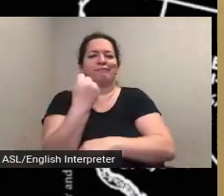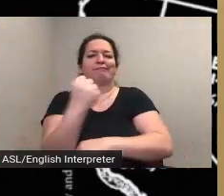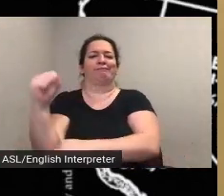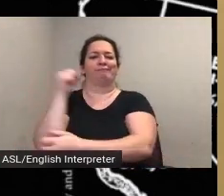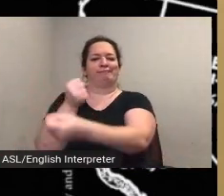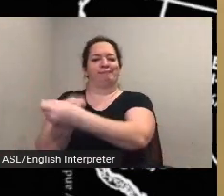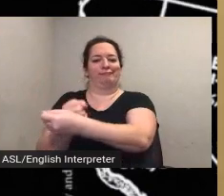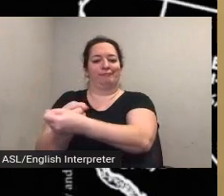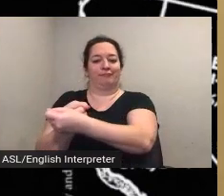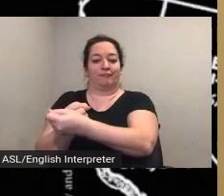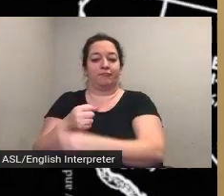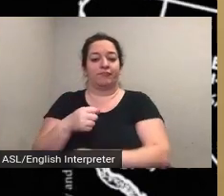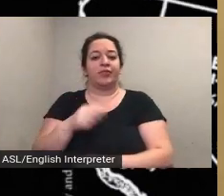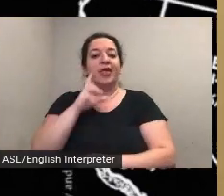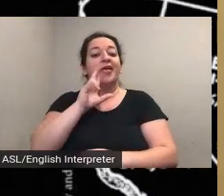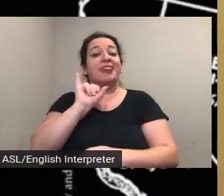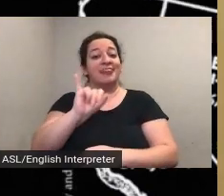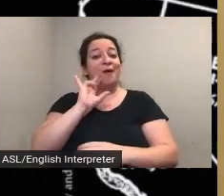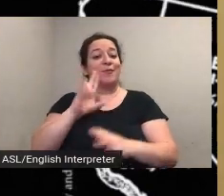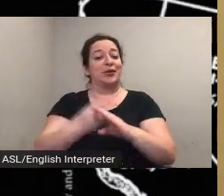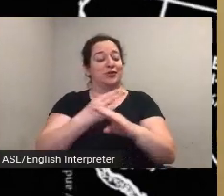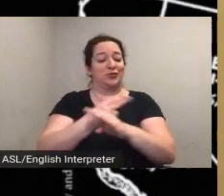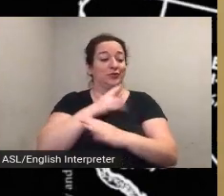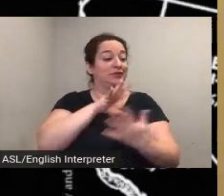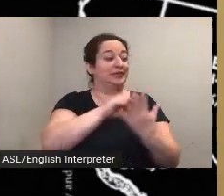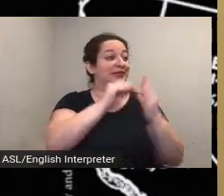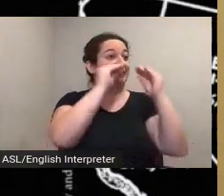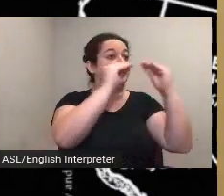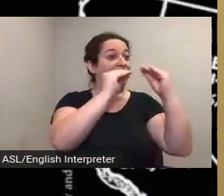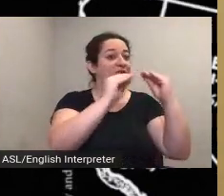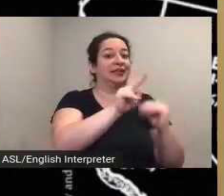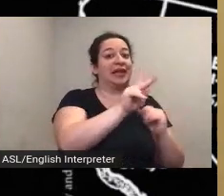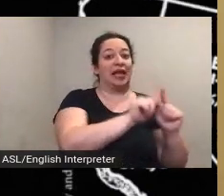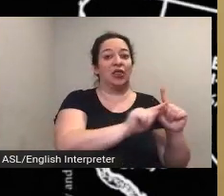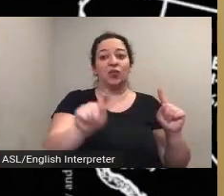students and teachers from k-12 and higher education environments